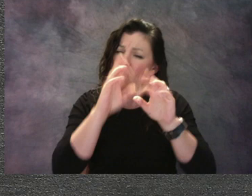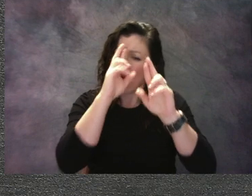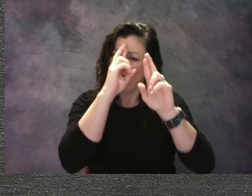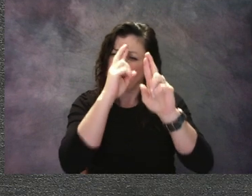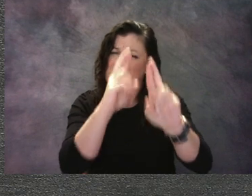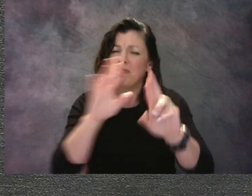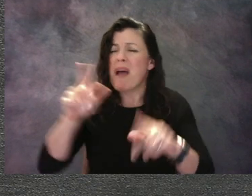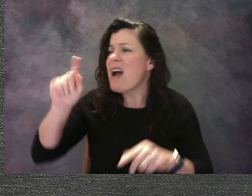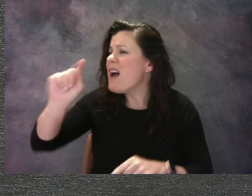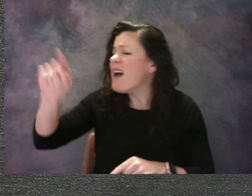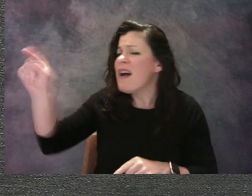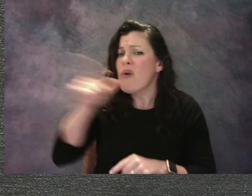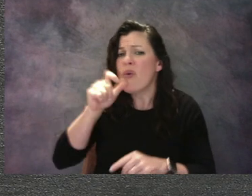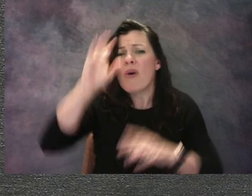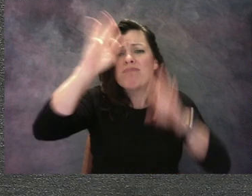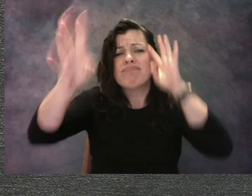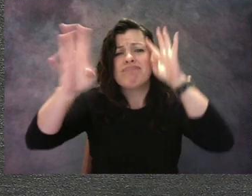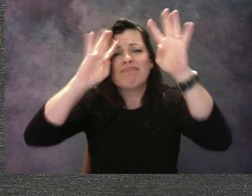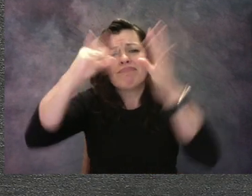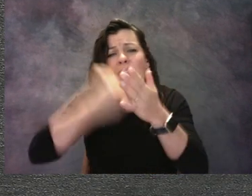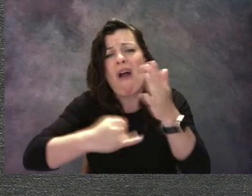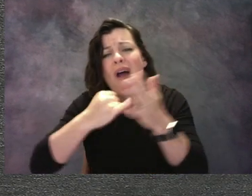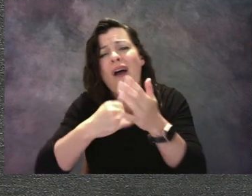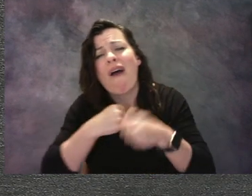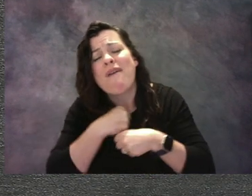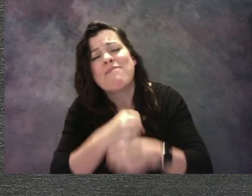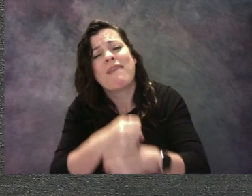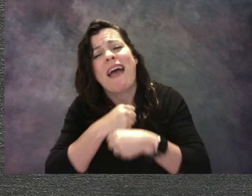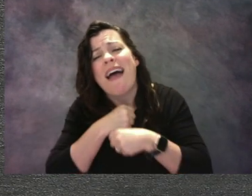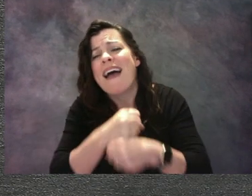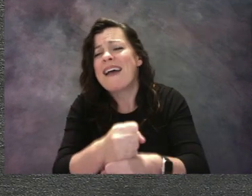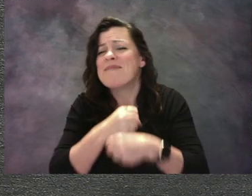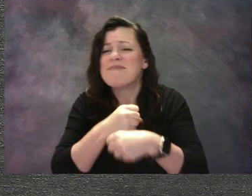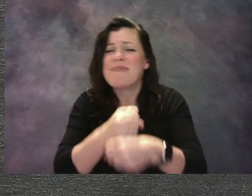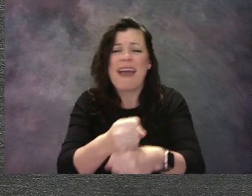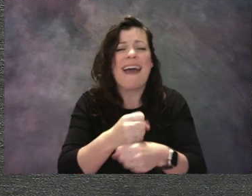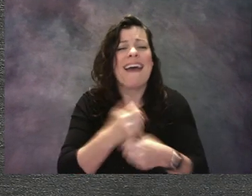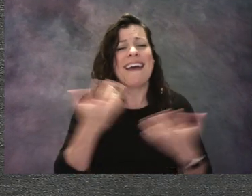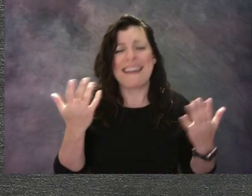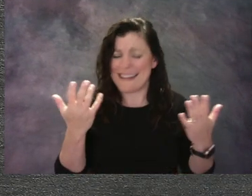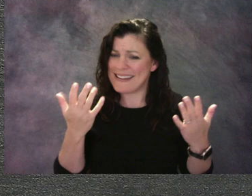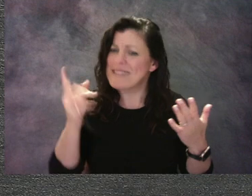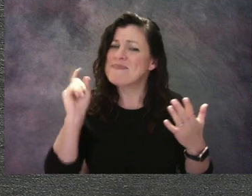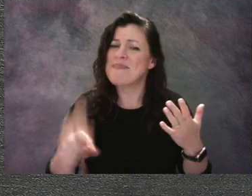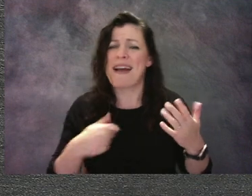and hard on their artwork and we wanna be respectful when we're looking at their pieces.